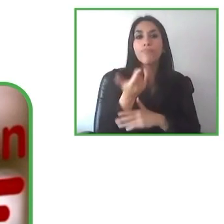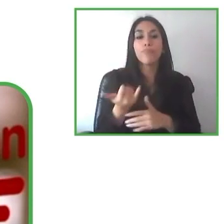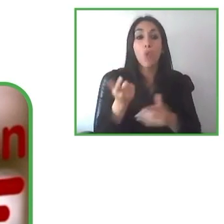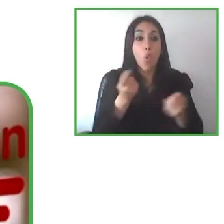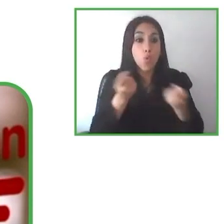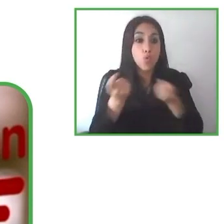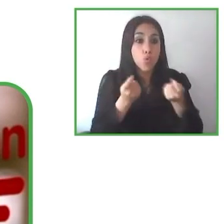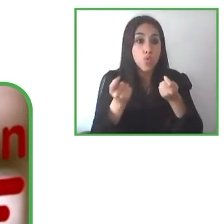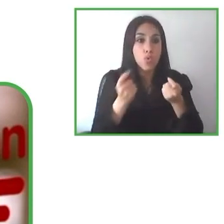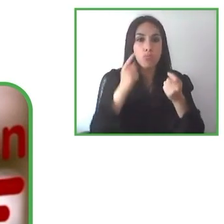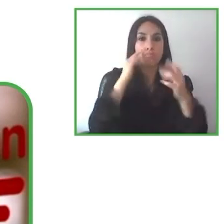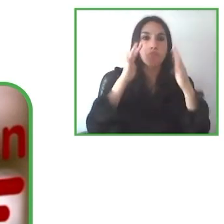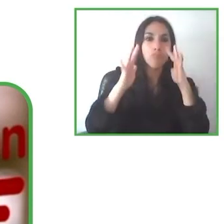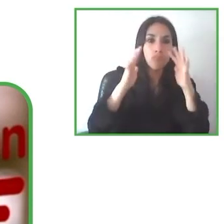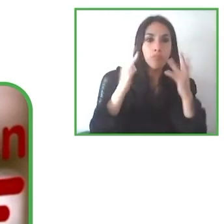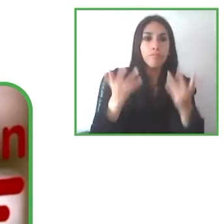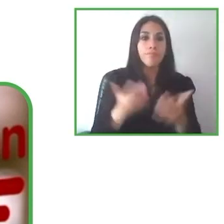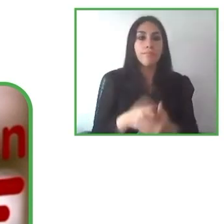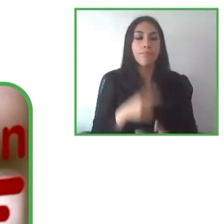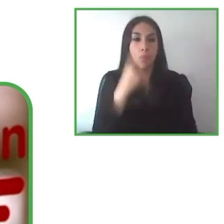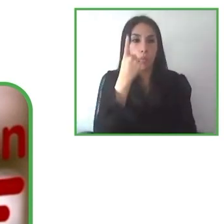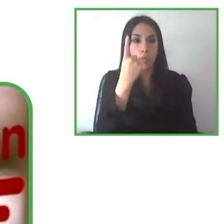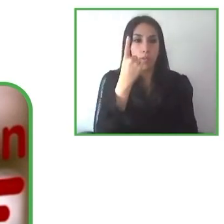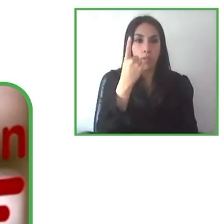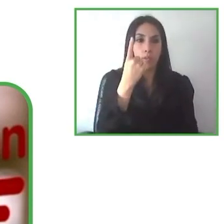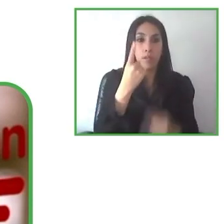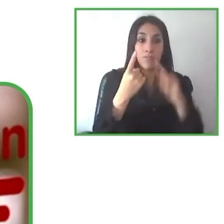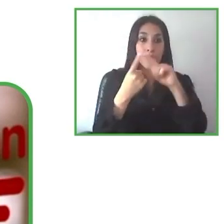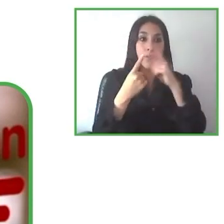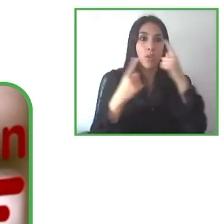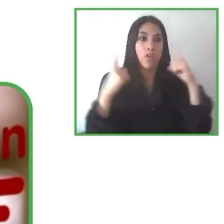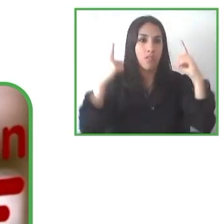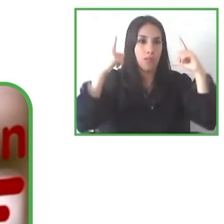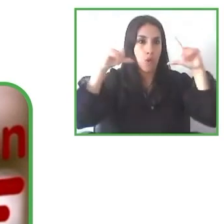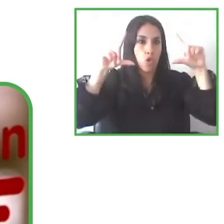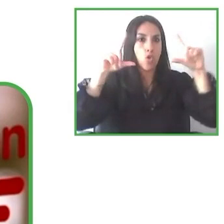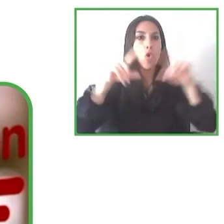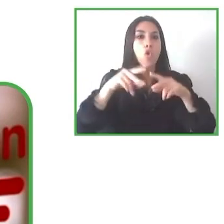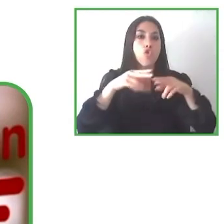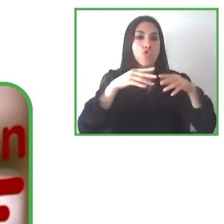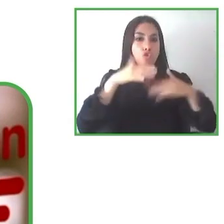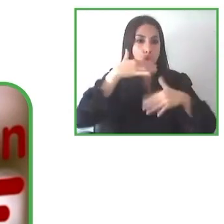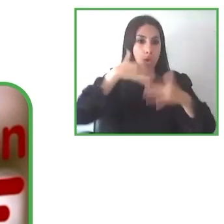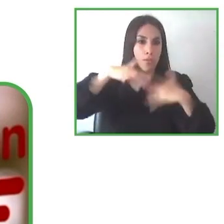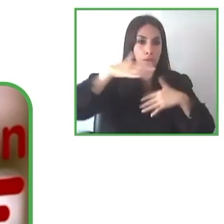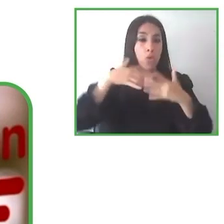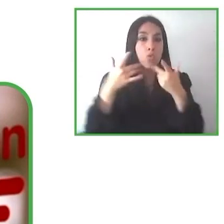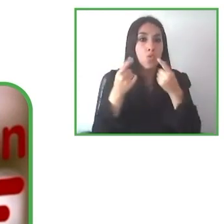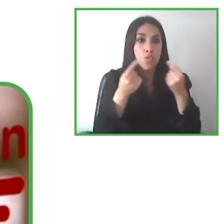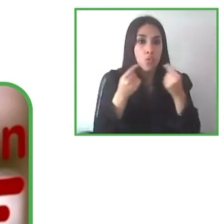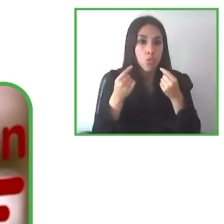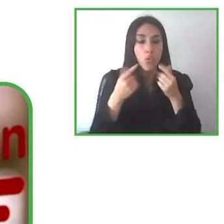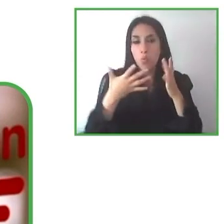make more visible this project for thinking about accessible tourism